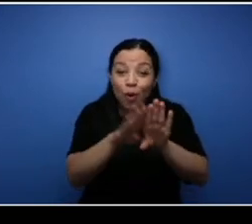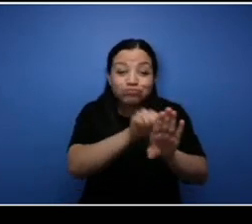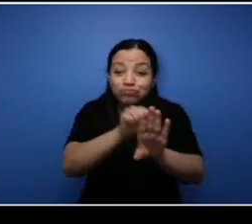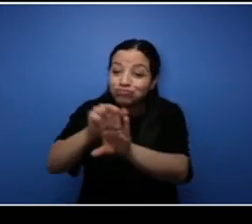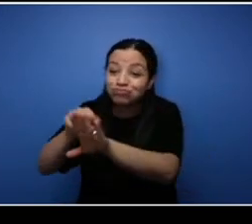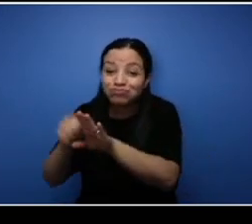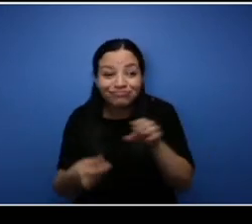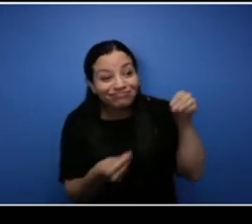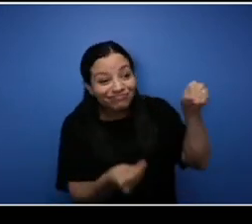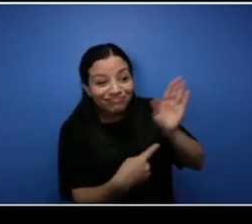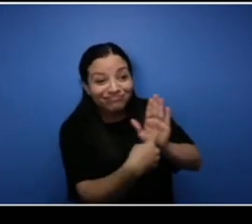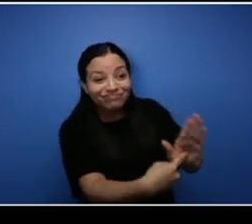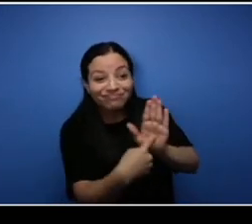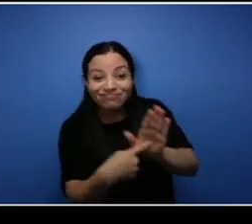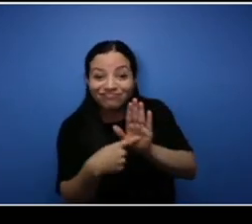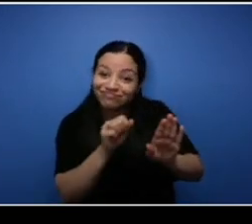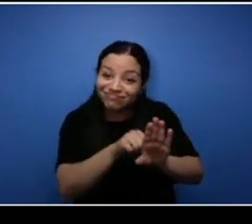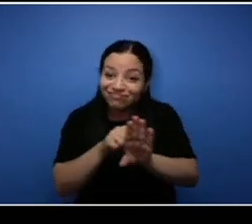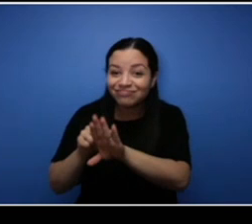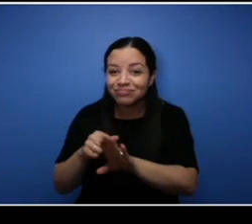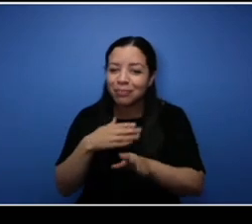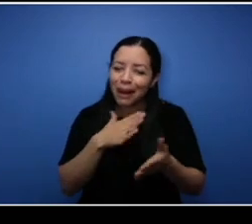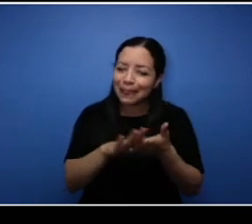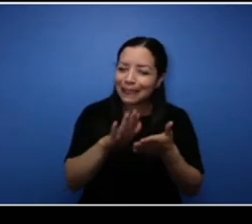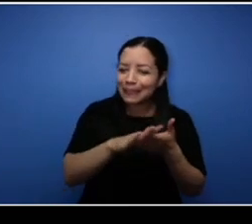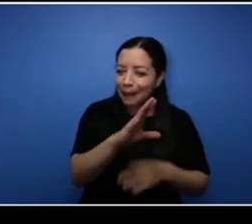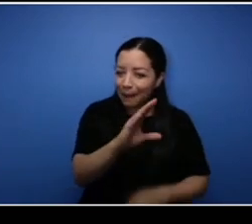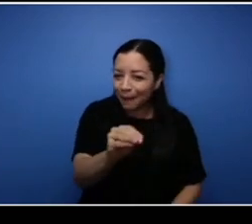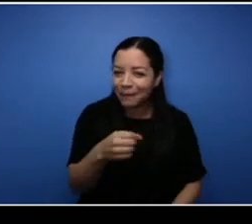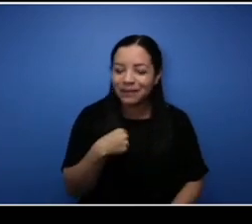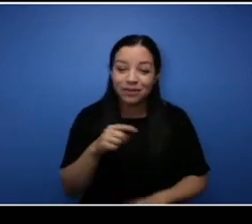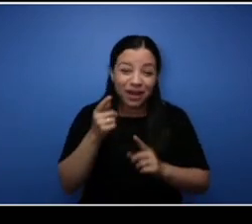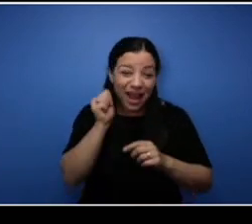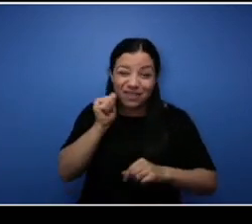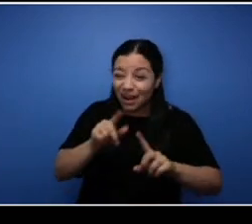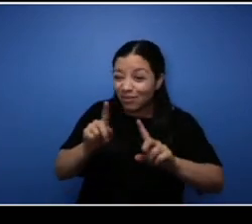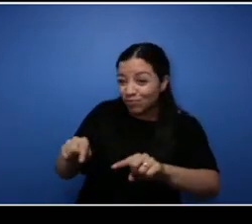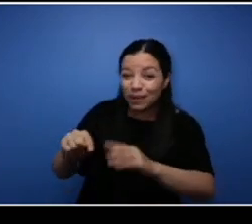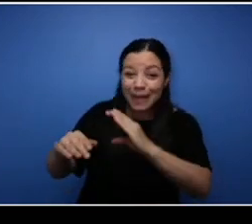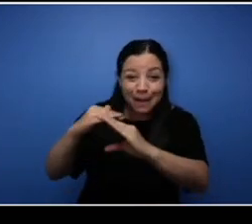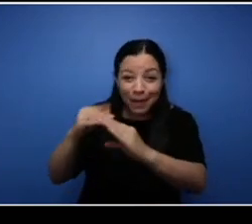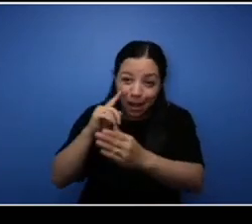every day I was able to print off stuff, they just allowed me to use the centre to start